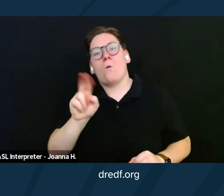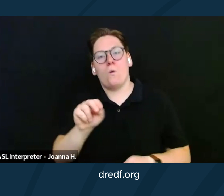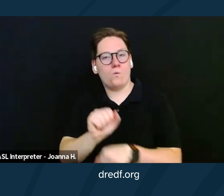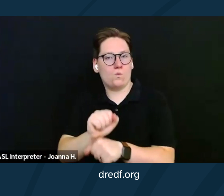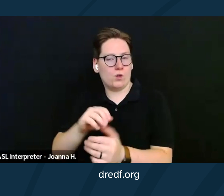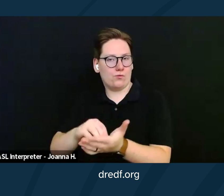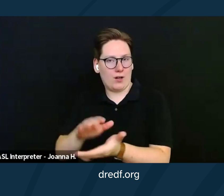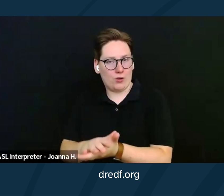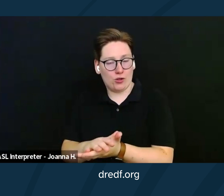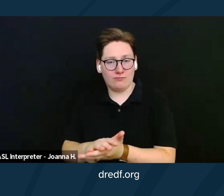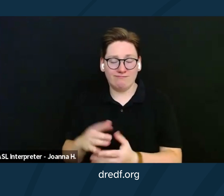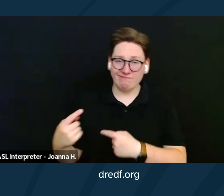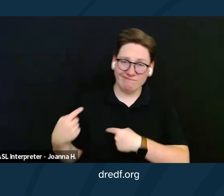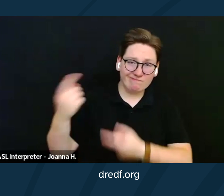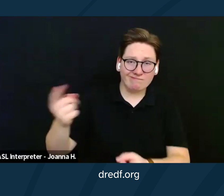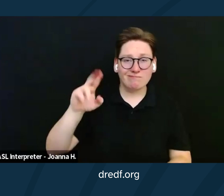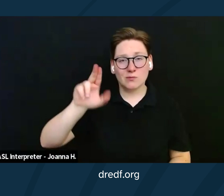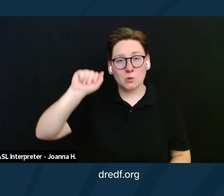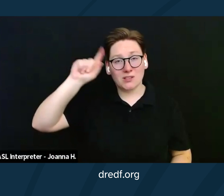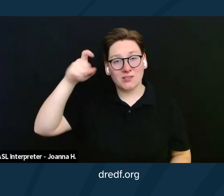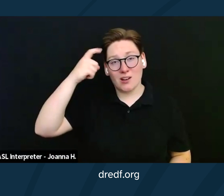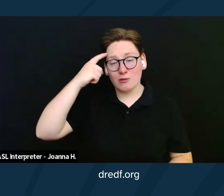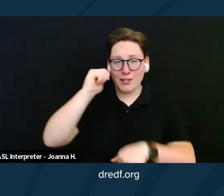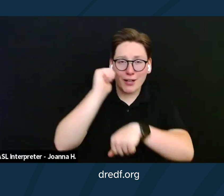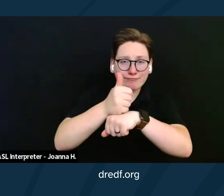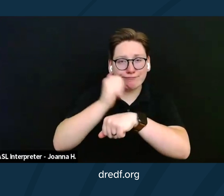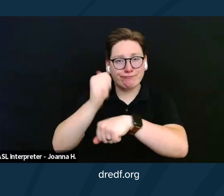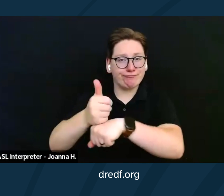and has established policies that effectively prohibit